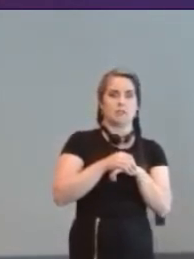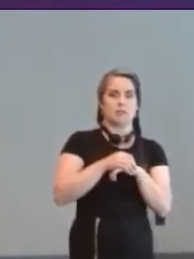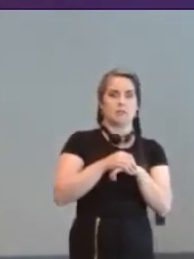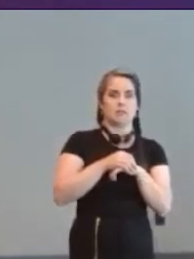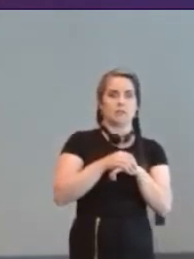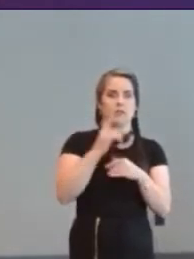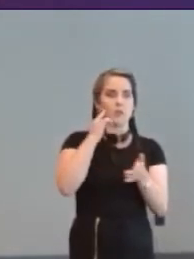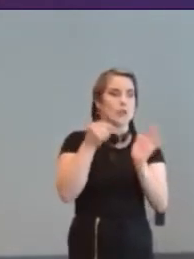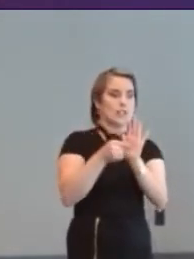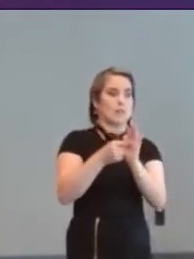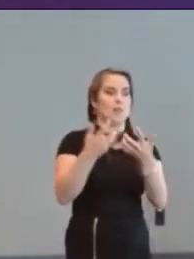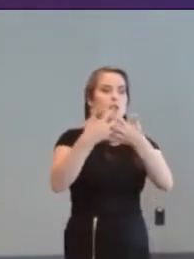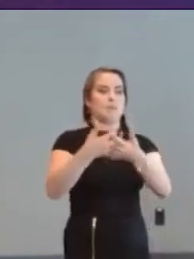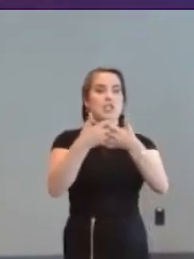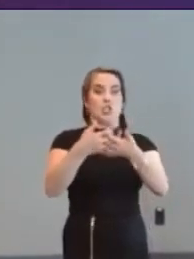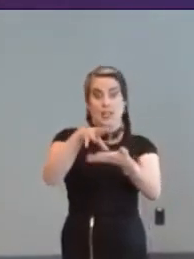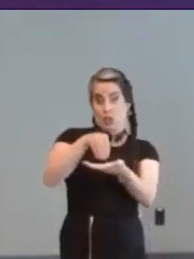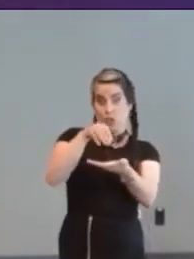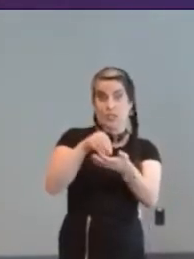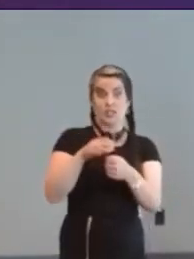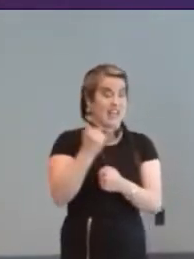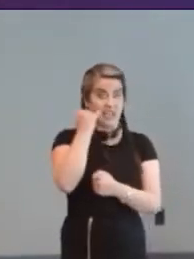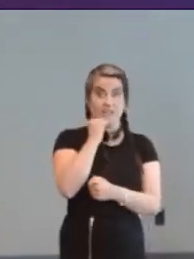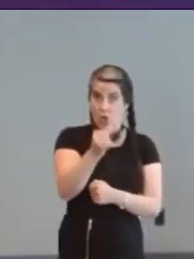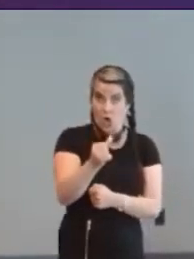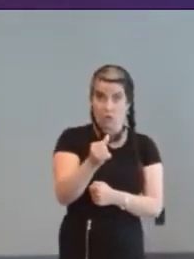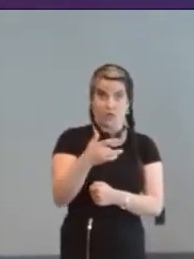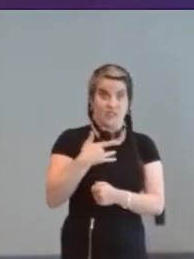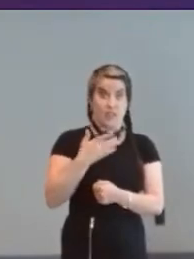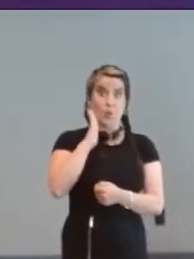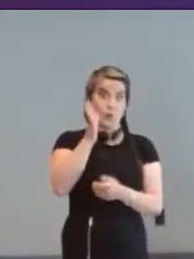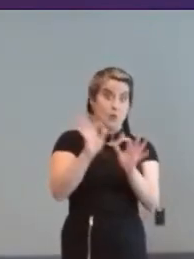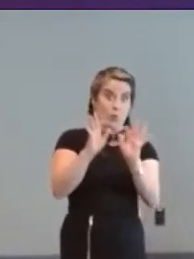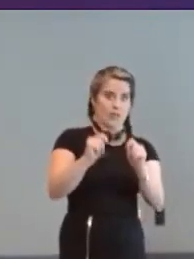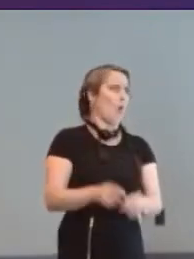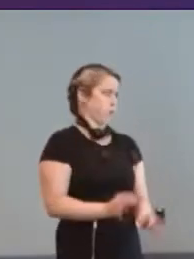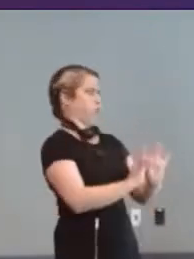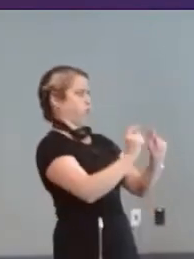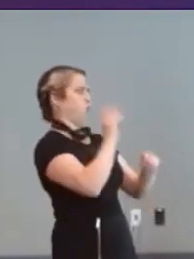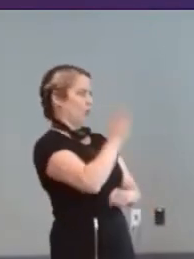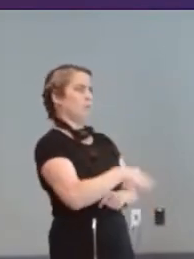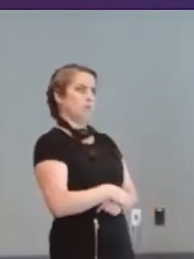if it's not do you think it's a worthwhile effort? [Barrie] Yeah it's a worthwhile effort I think